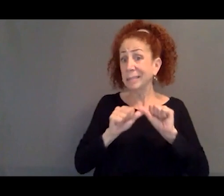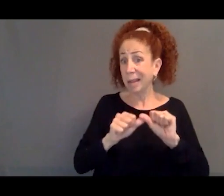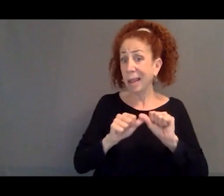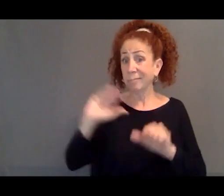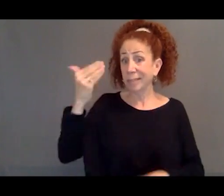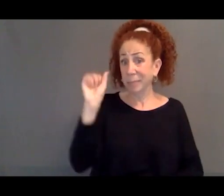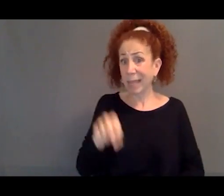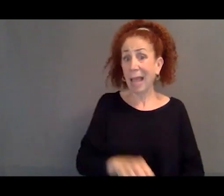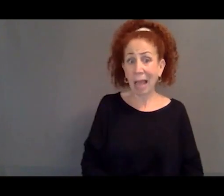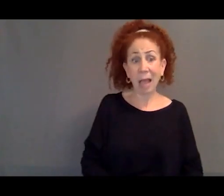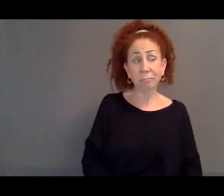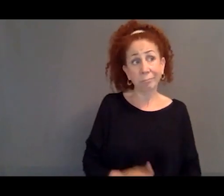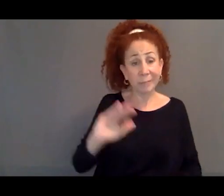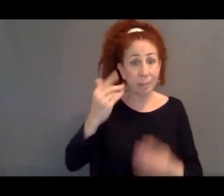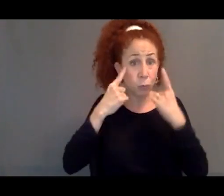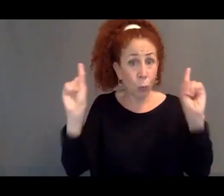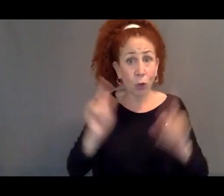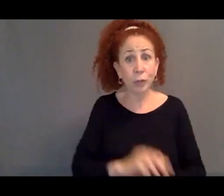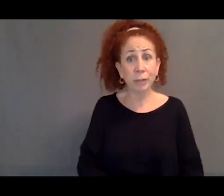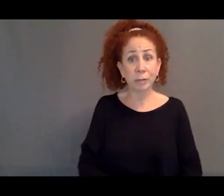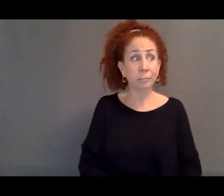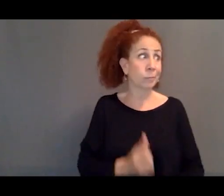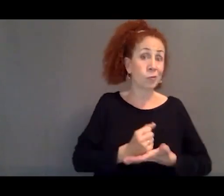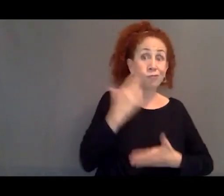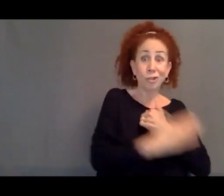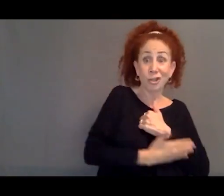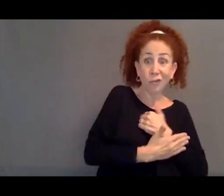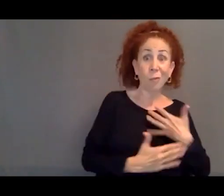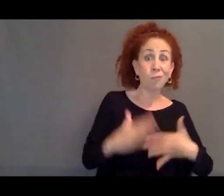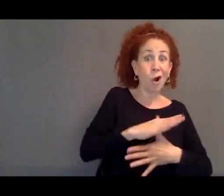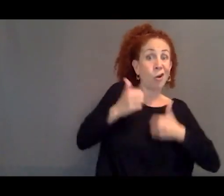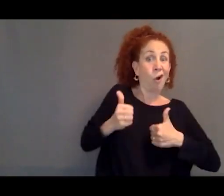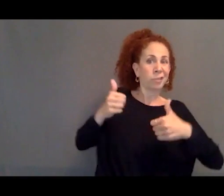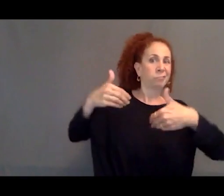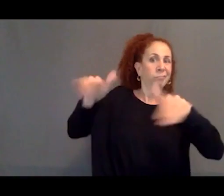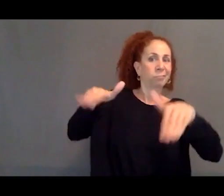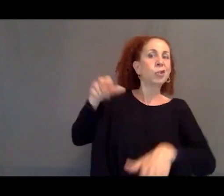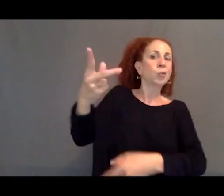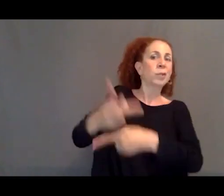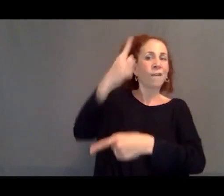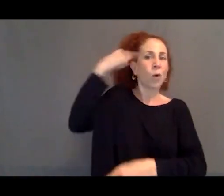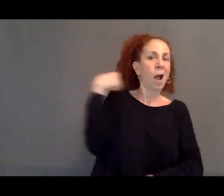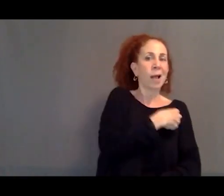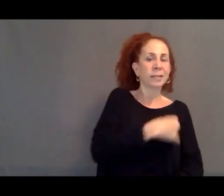as something that works for rich countries, given their priorities. But I do a lot of climate modeling and climate mapping